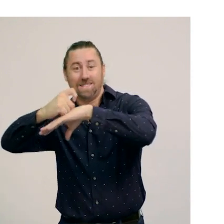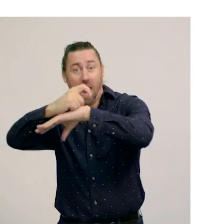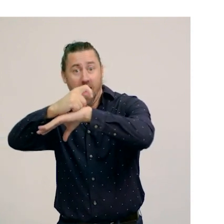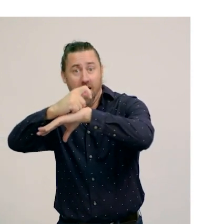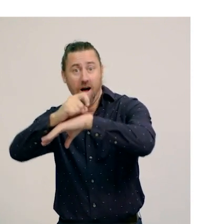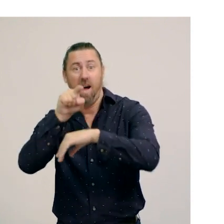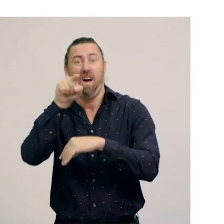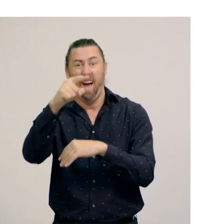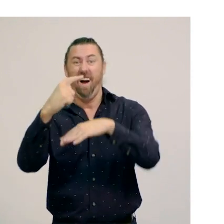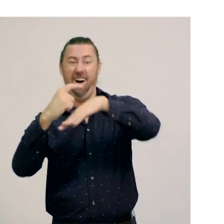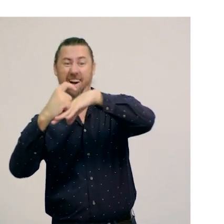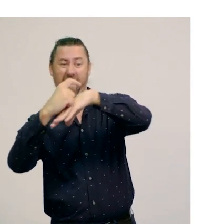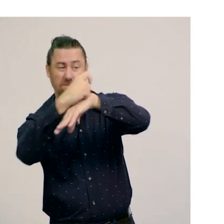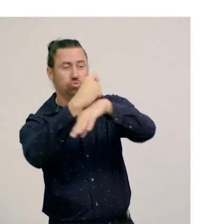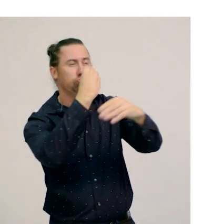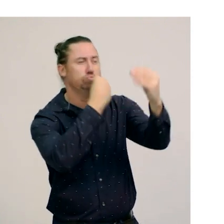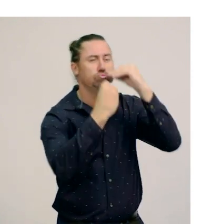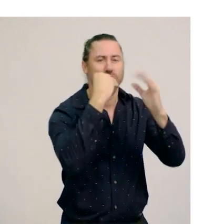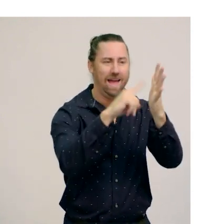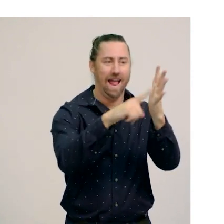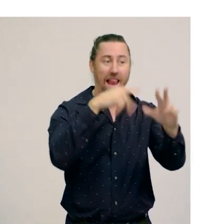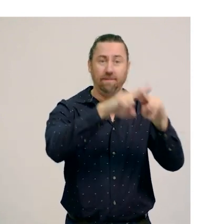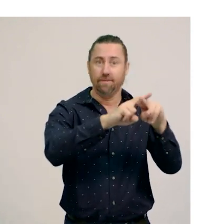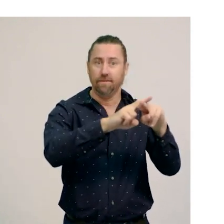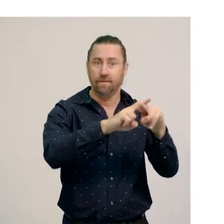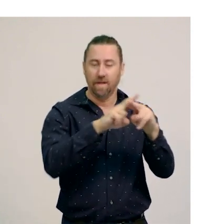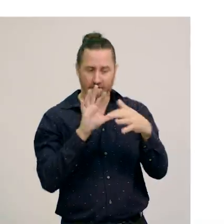Also, caterpillars feed on the leaves of trees.